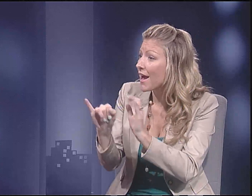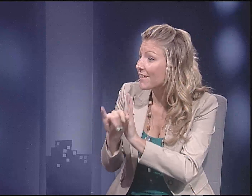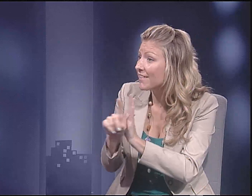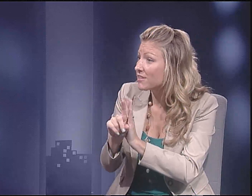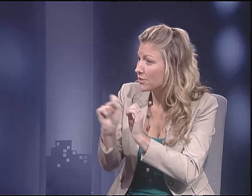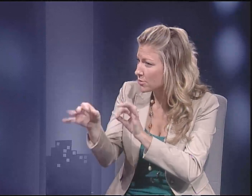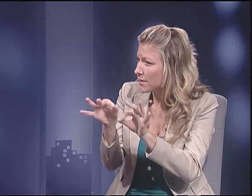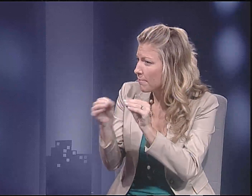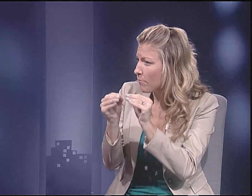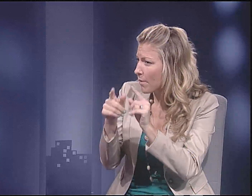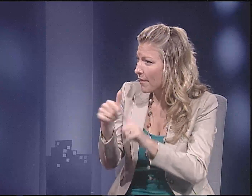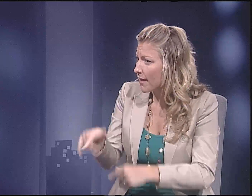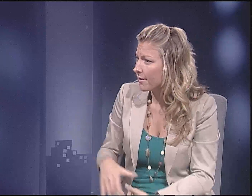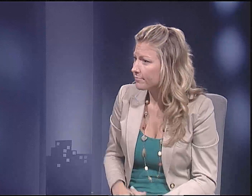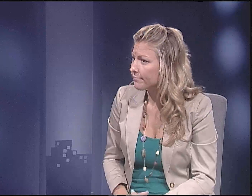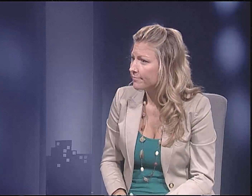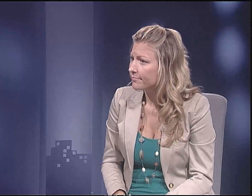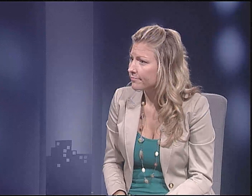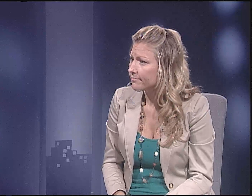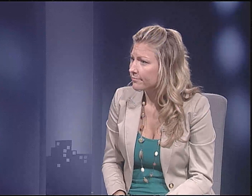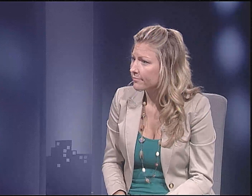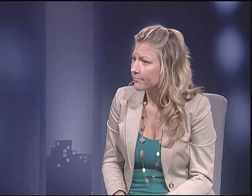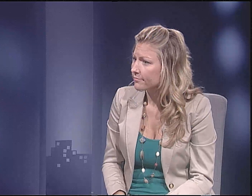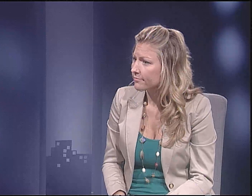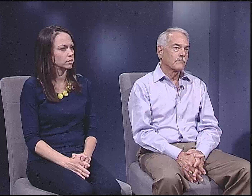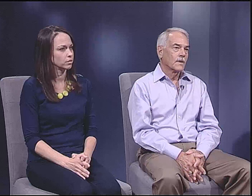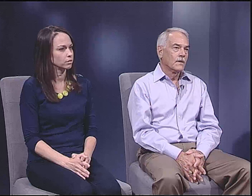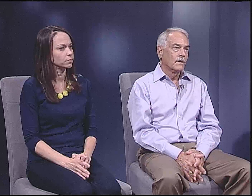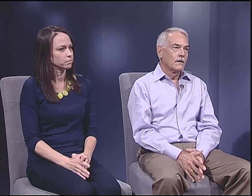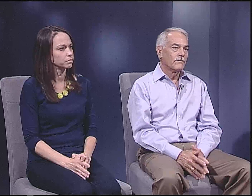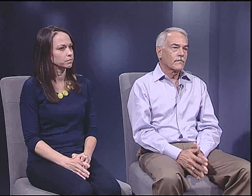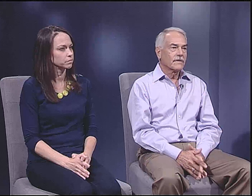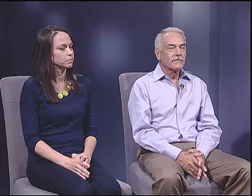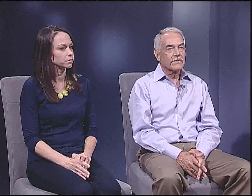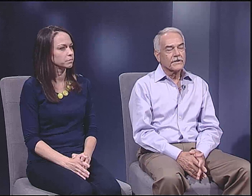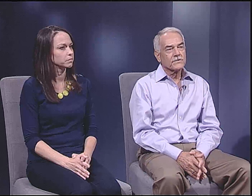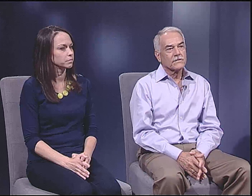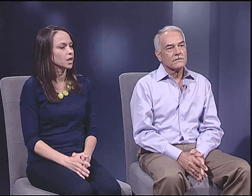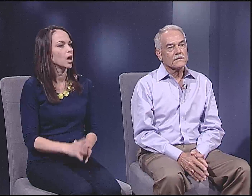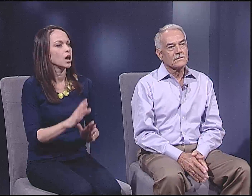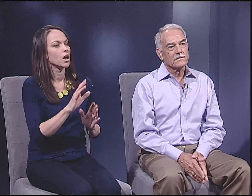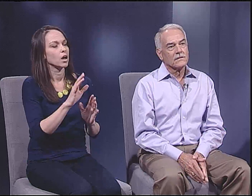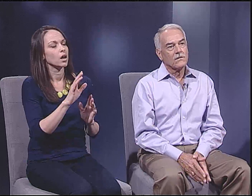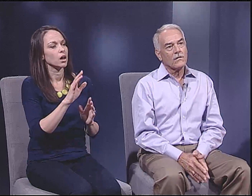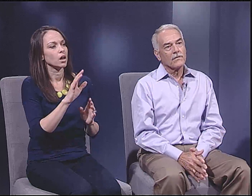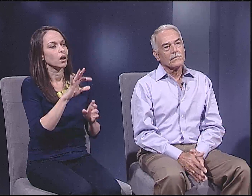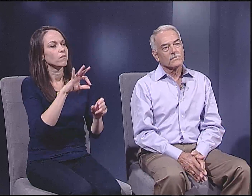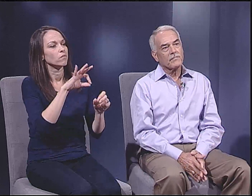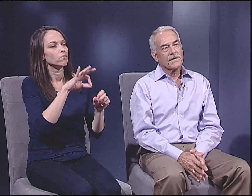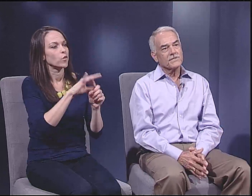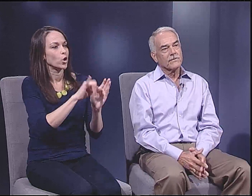about voter identification. Can you explain? Voter identification is the law that was passed here